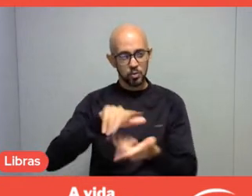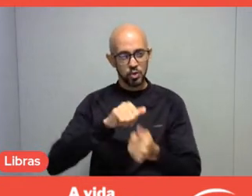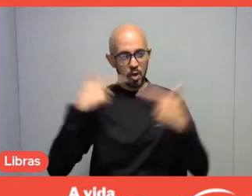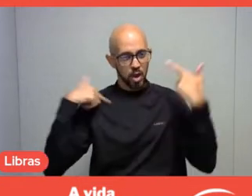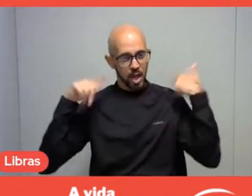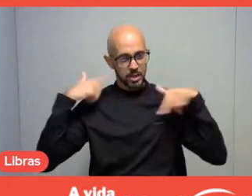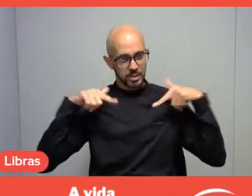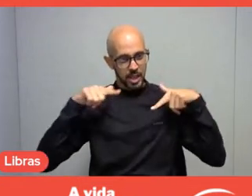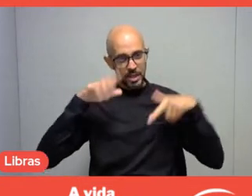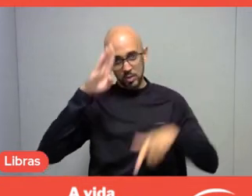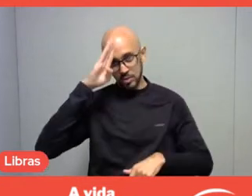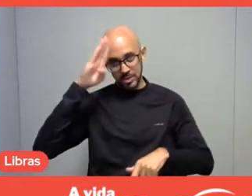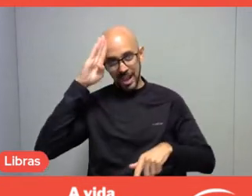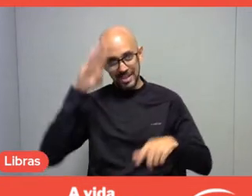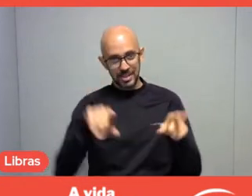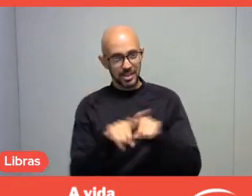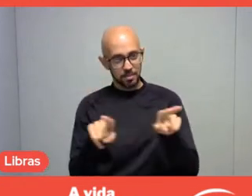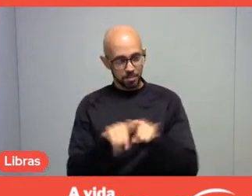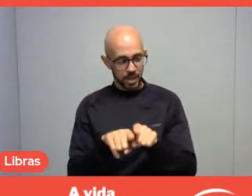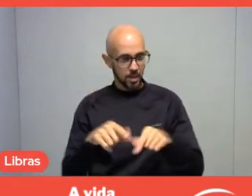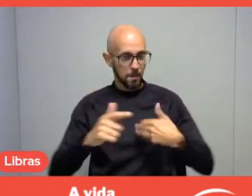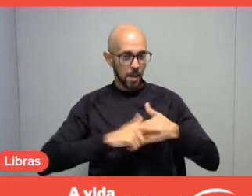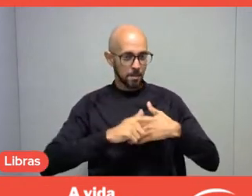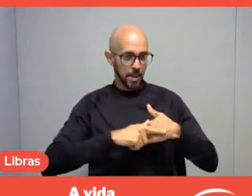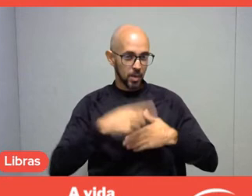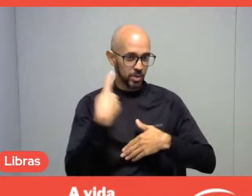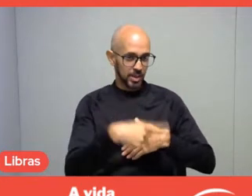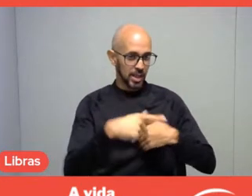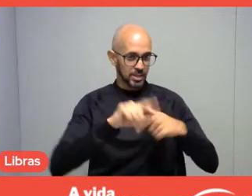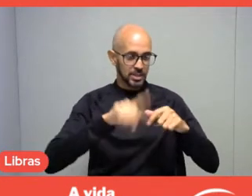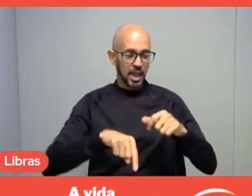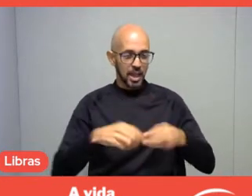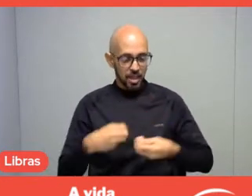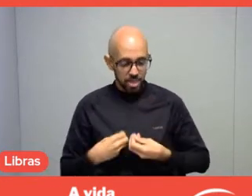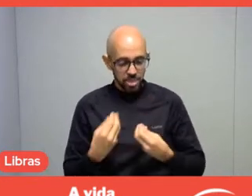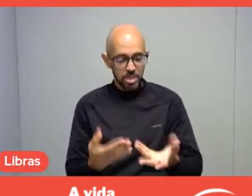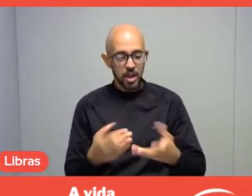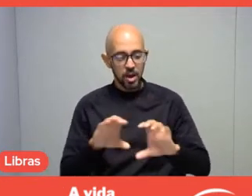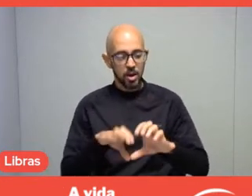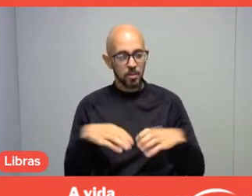and I consider that the role of these events gathering the community is very significant.